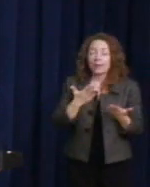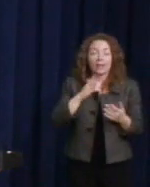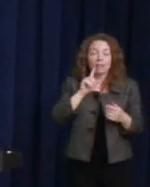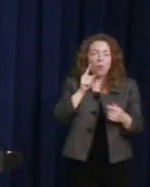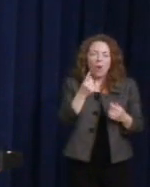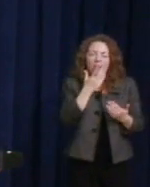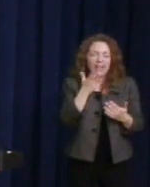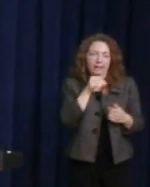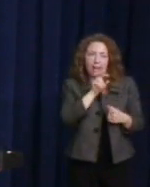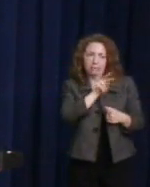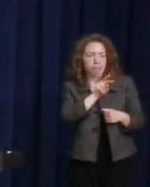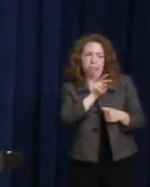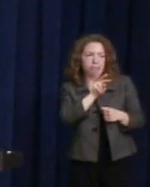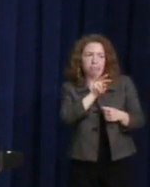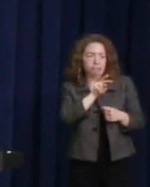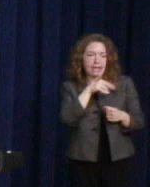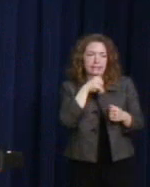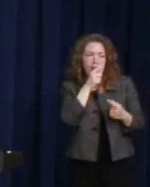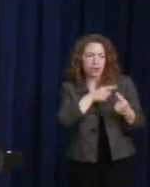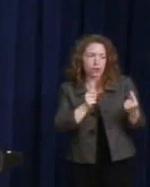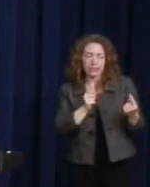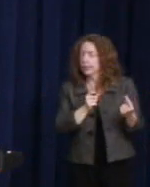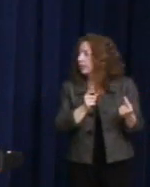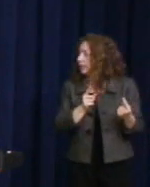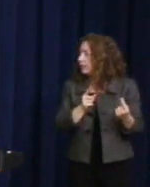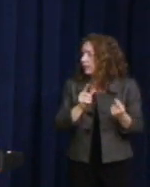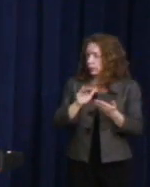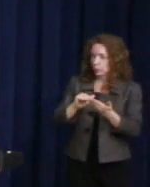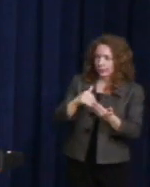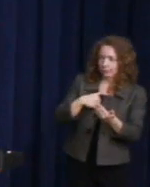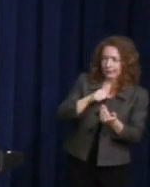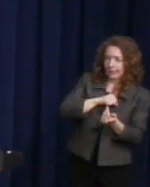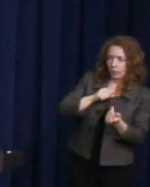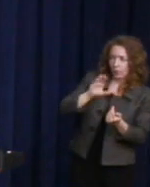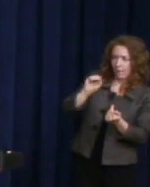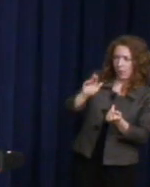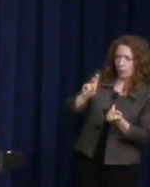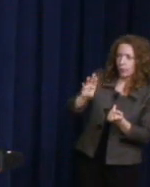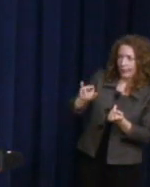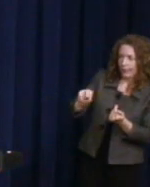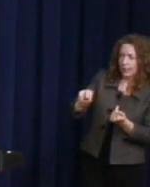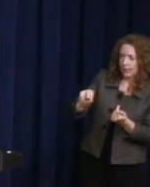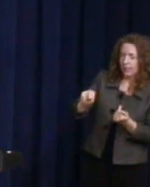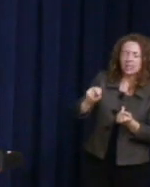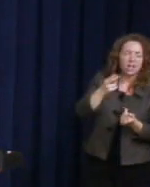that was said today -- and excuse me Senator Baldwin -- but Harvey would have been, like,